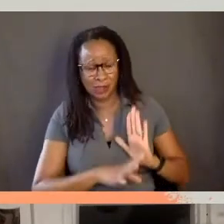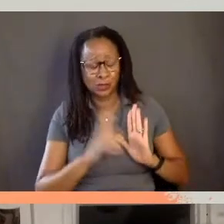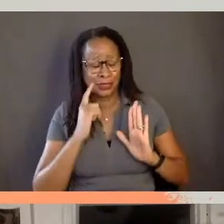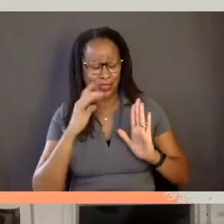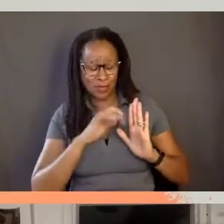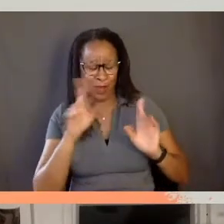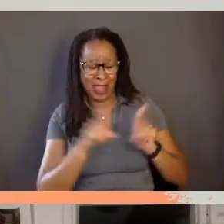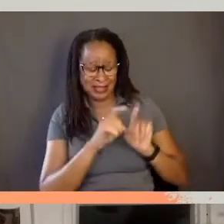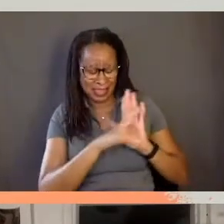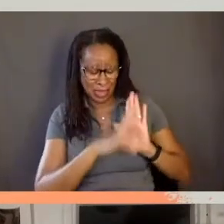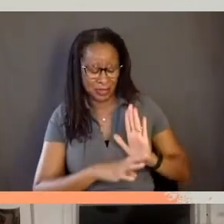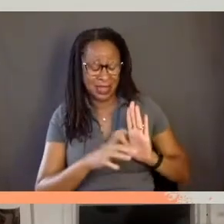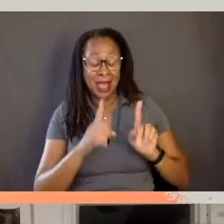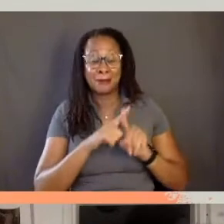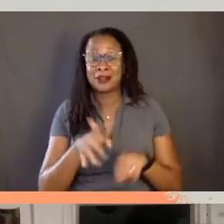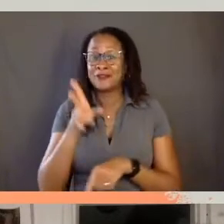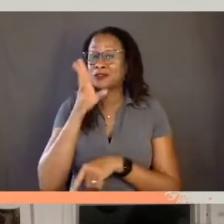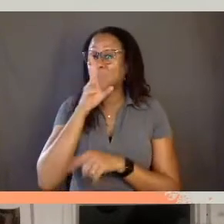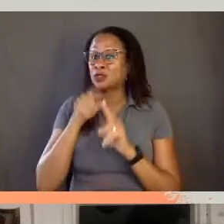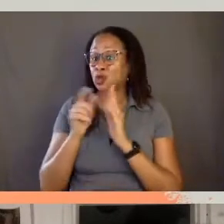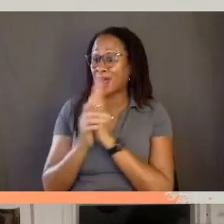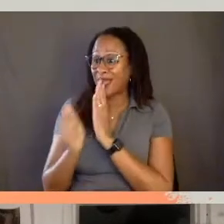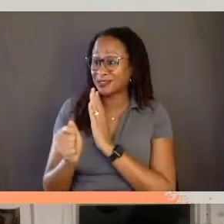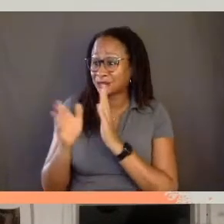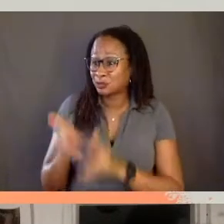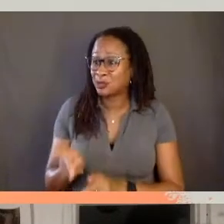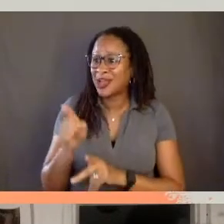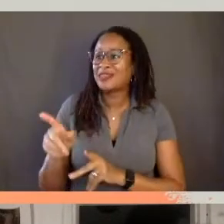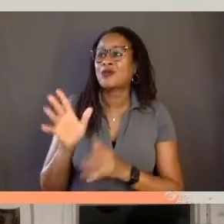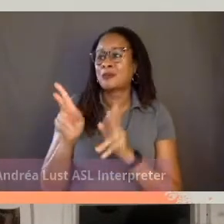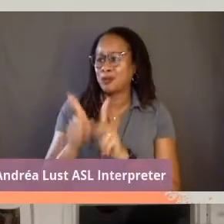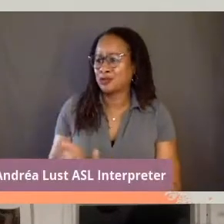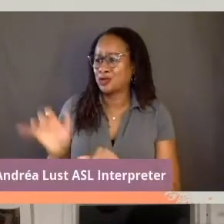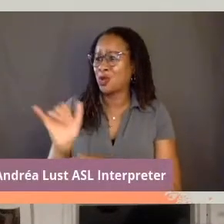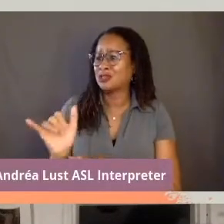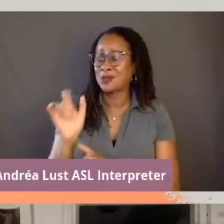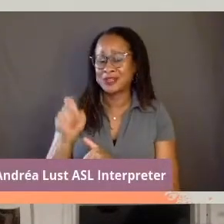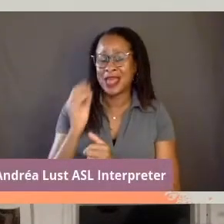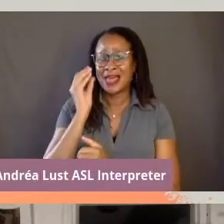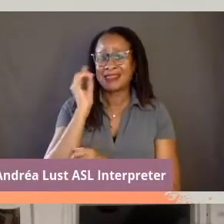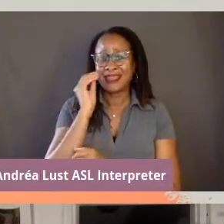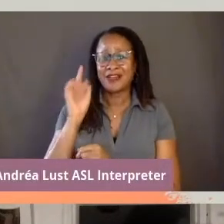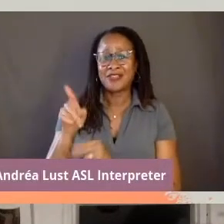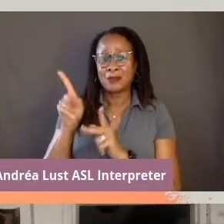But then if we're speaking to a quote, expert they're just a person as well and we have to think of them as a husband,